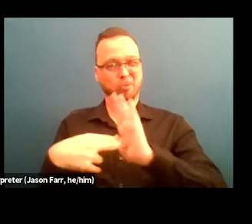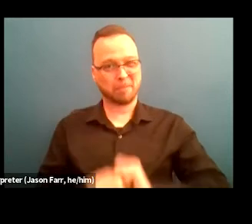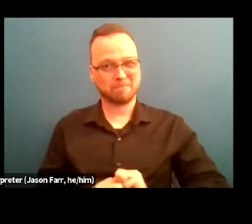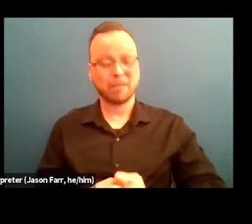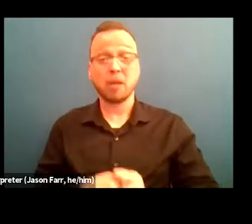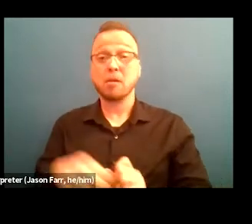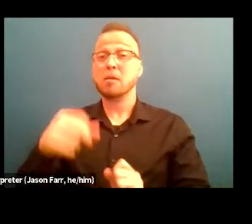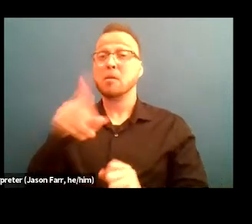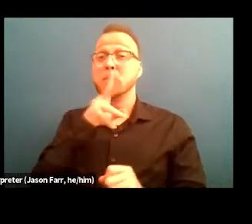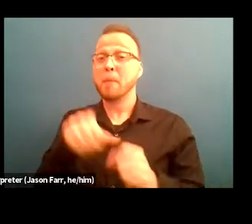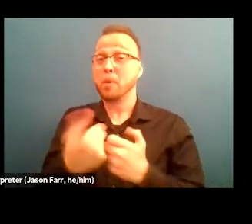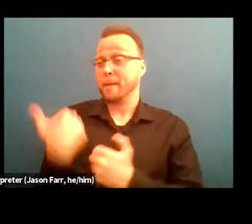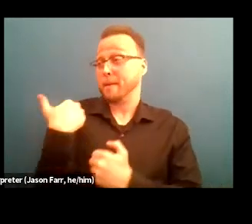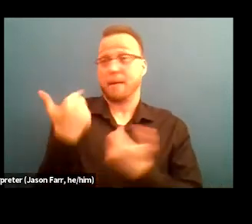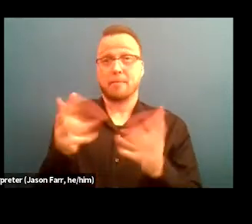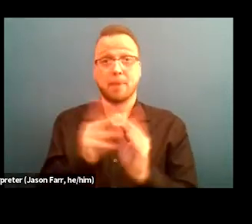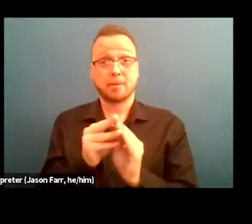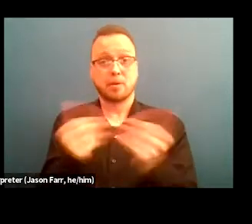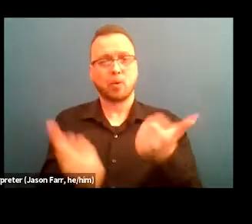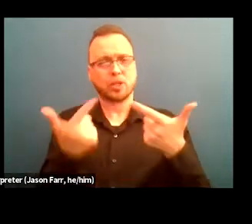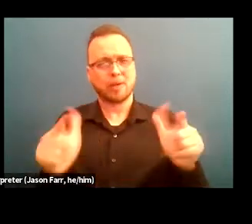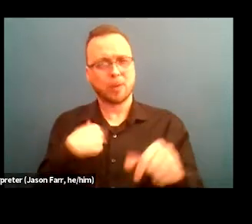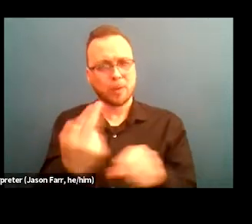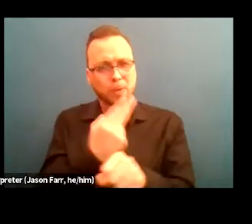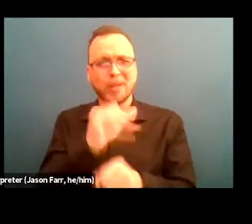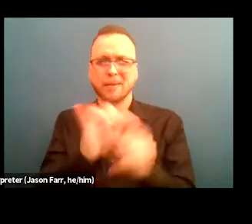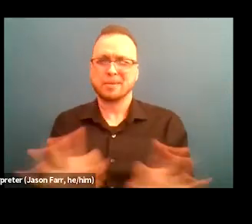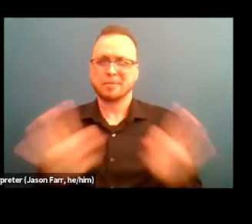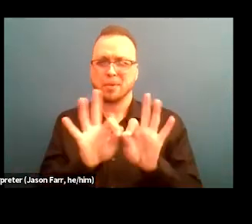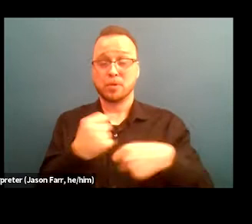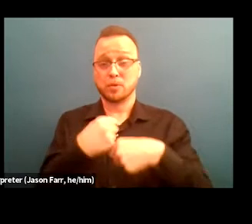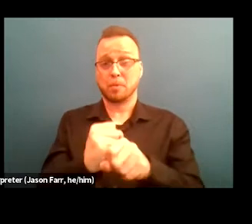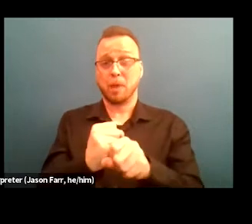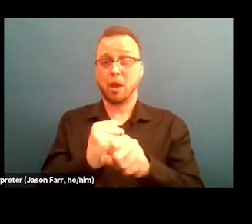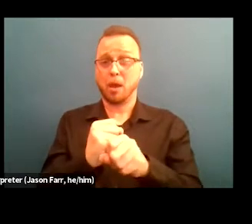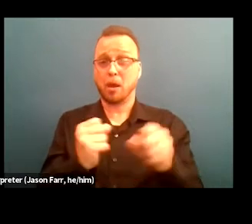the language we use matters. And so by creating space for choice, we're creating a more inclusive space.